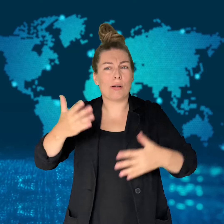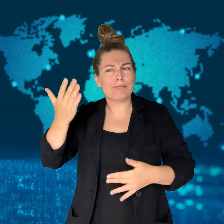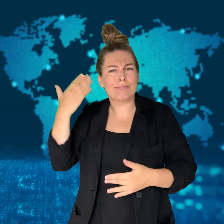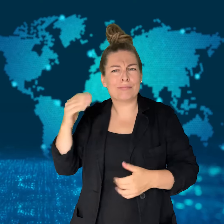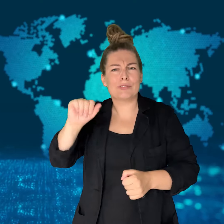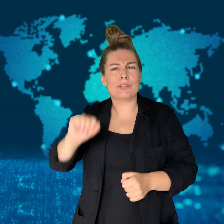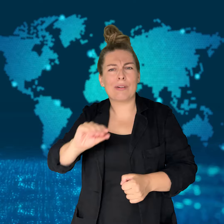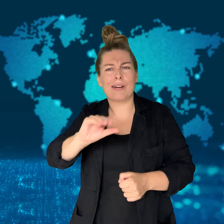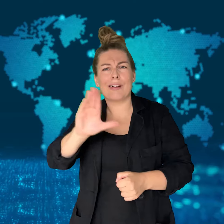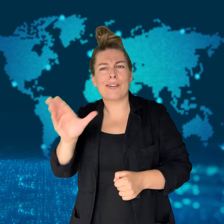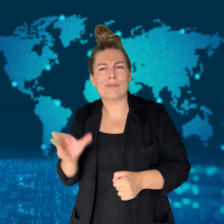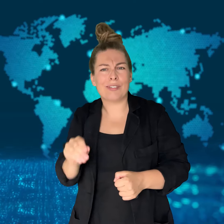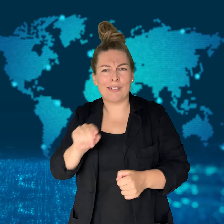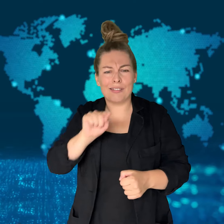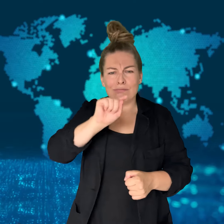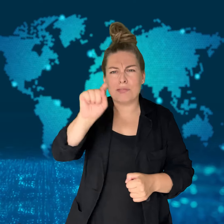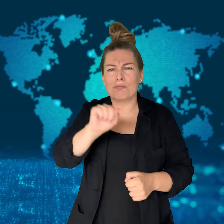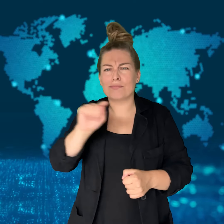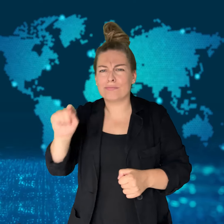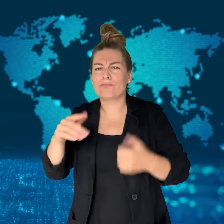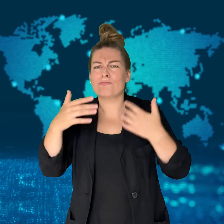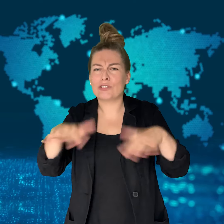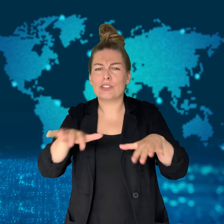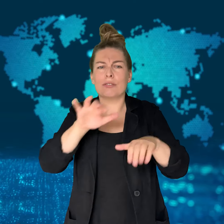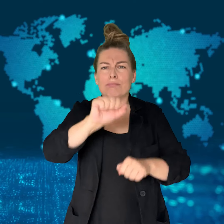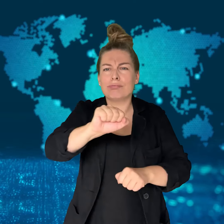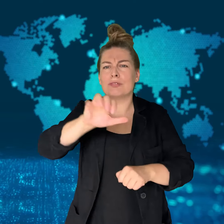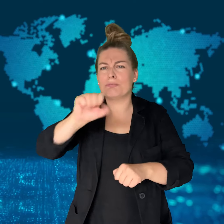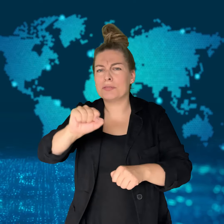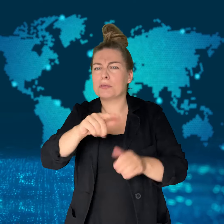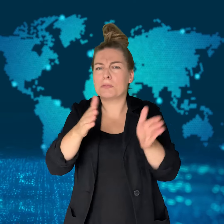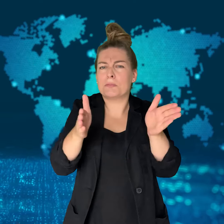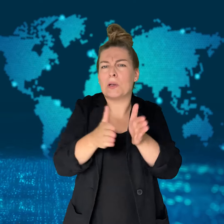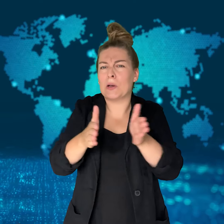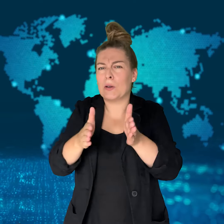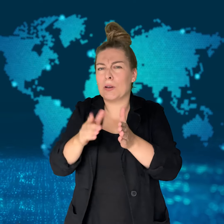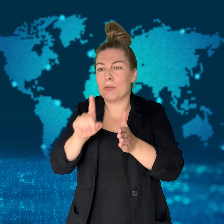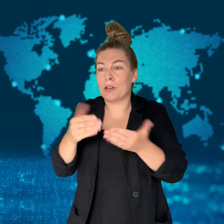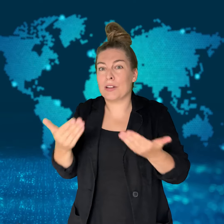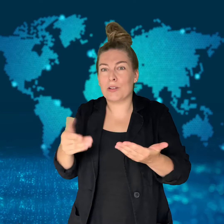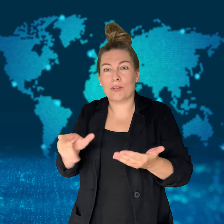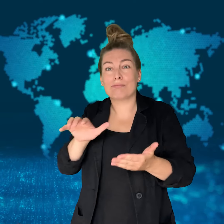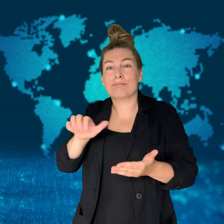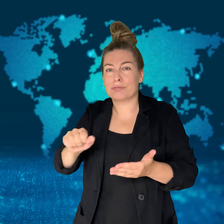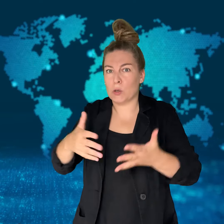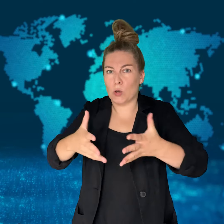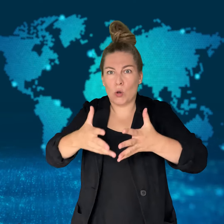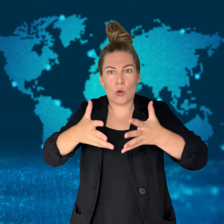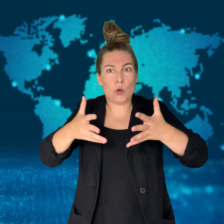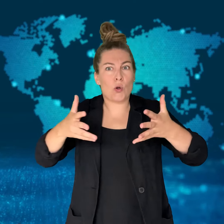being described as one of South Africa's biggest drug bust ever.